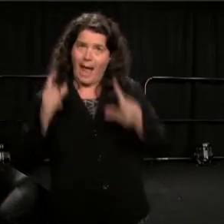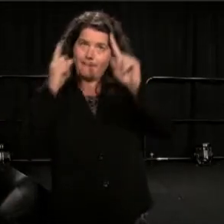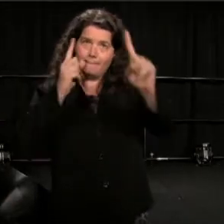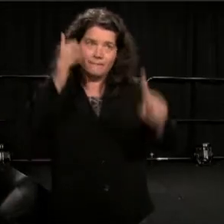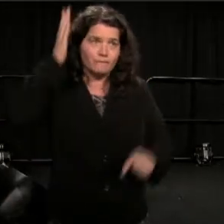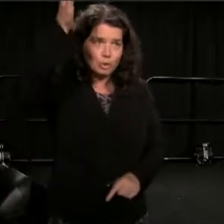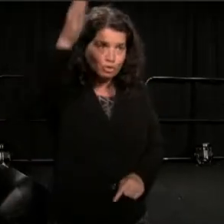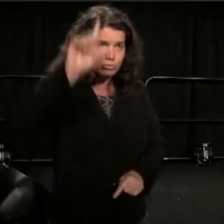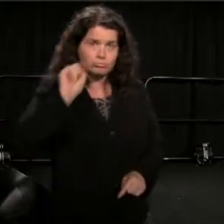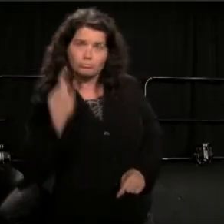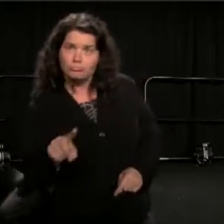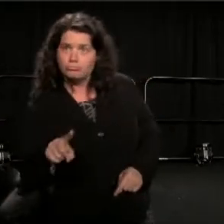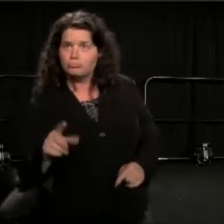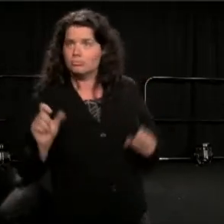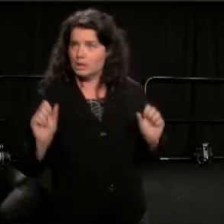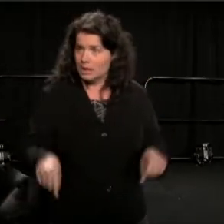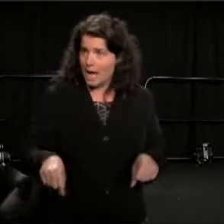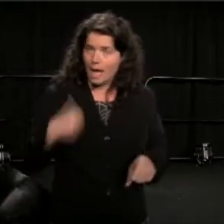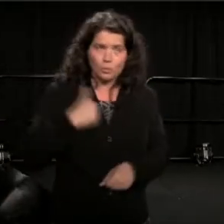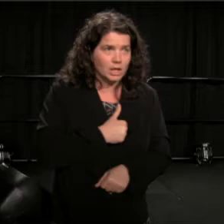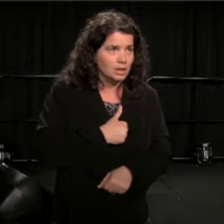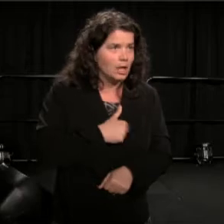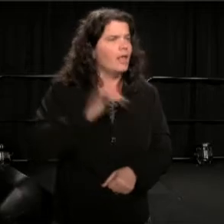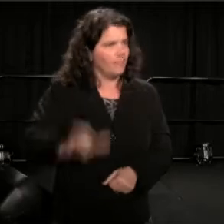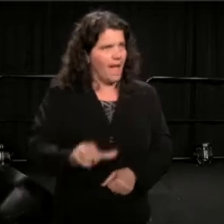Now, I think this is the real problem.